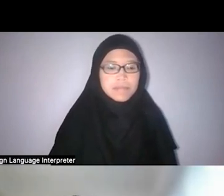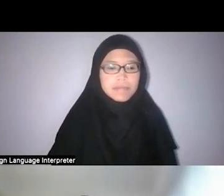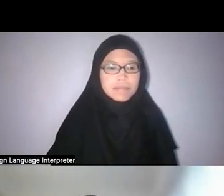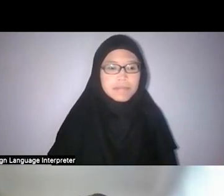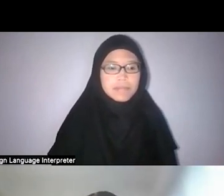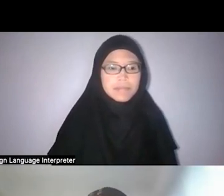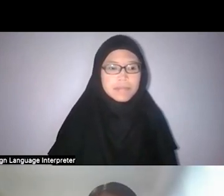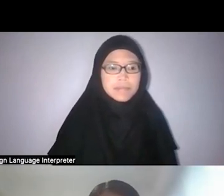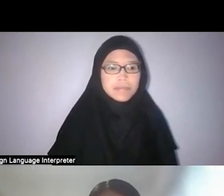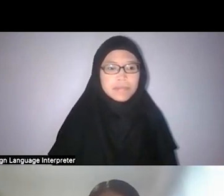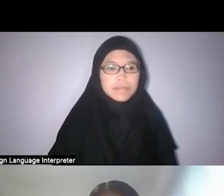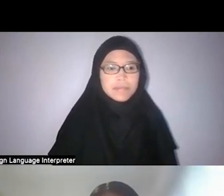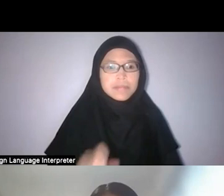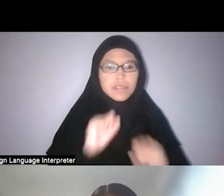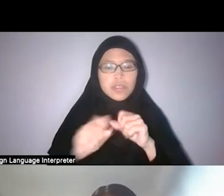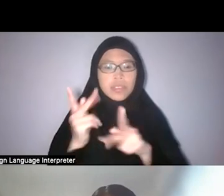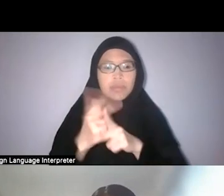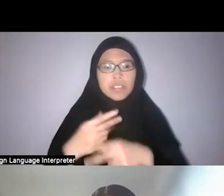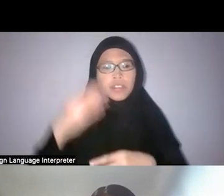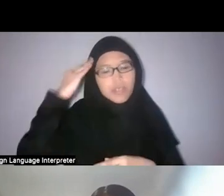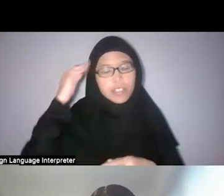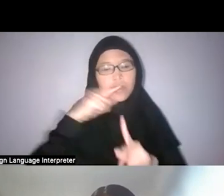I suppose when it was imported to Europe, it wasn’t really…